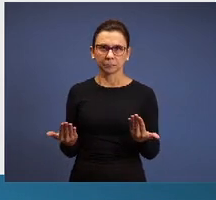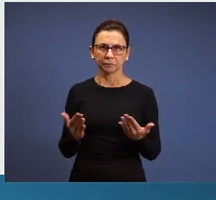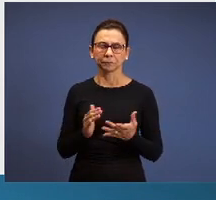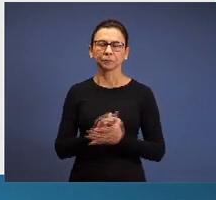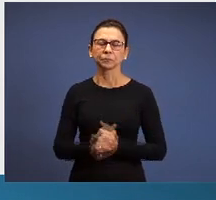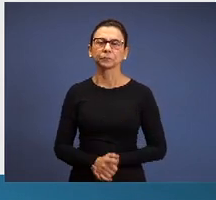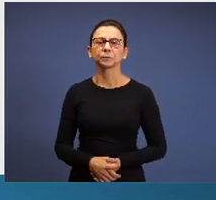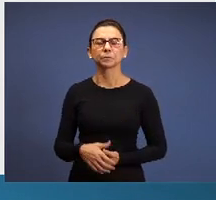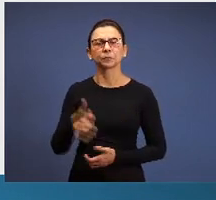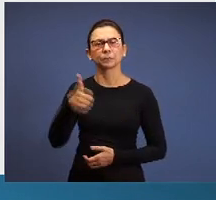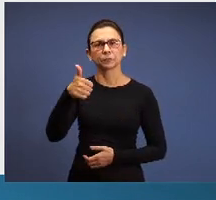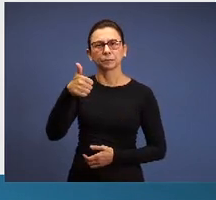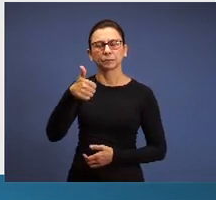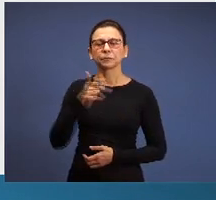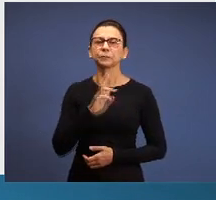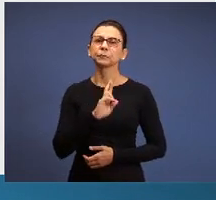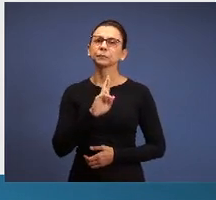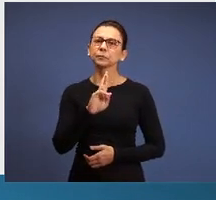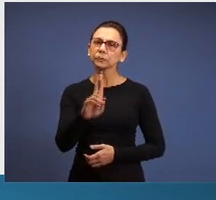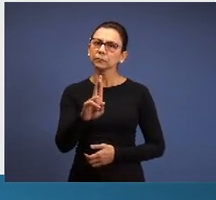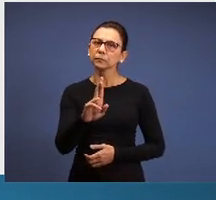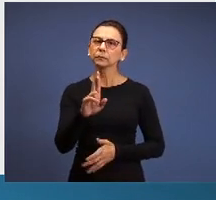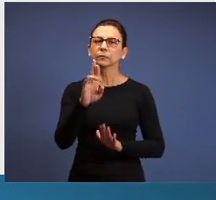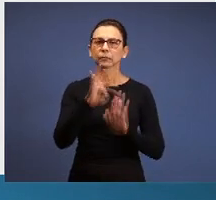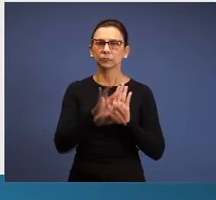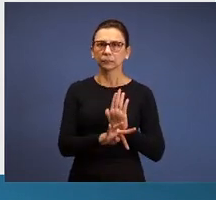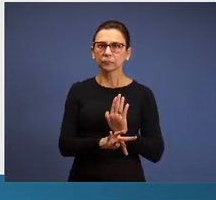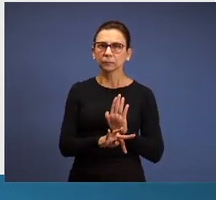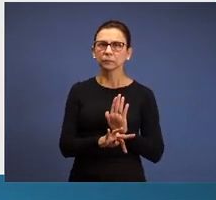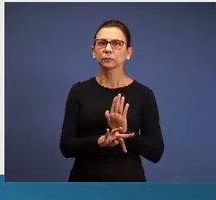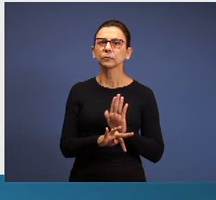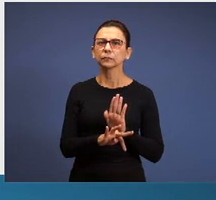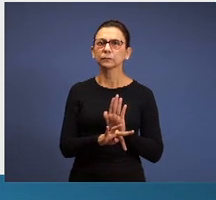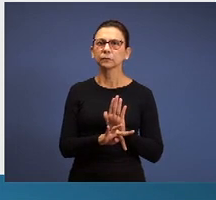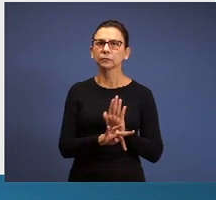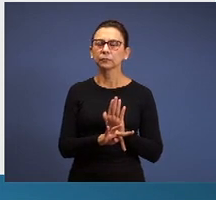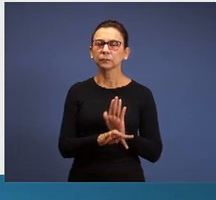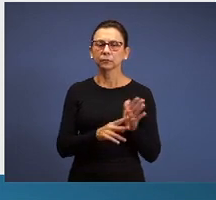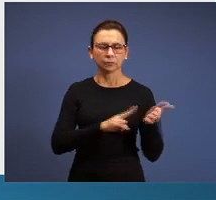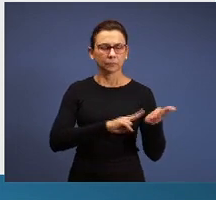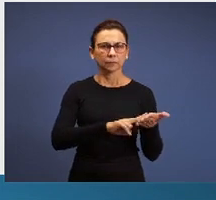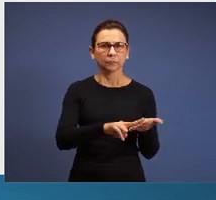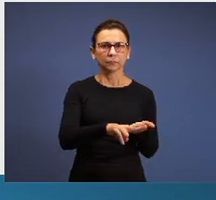first answer with the biblical texts in each letter, what’s the biblical text that talks